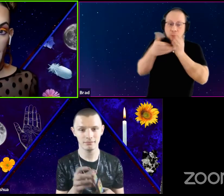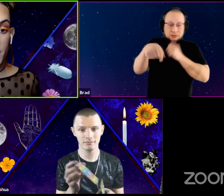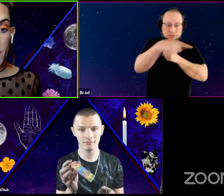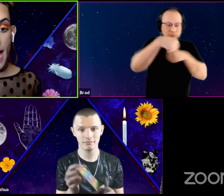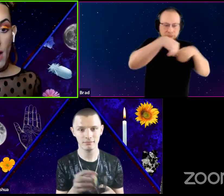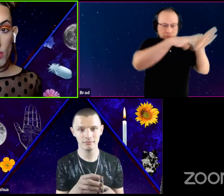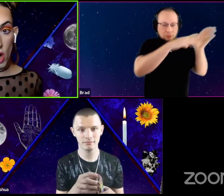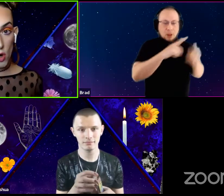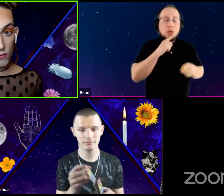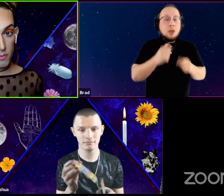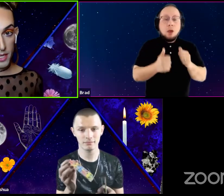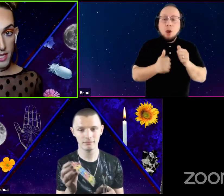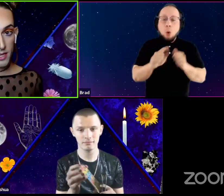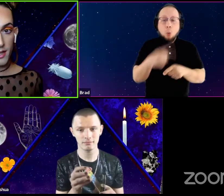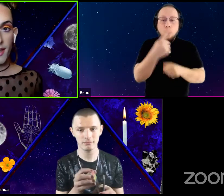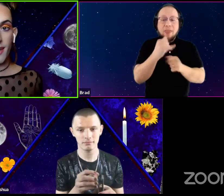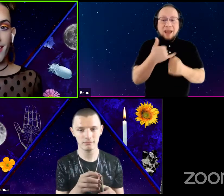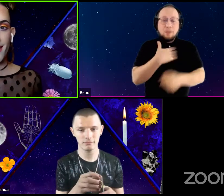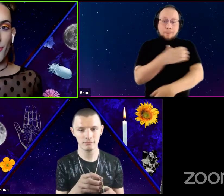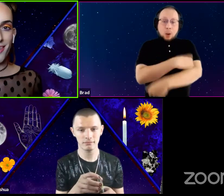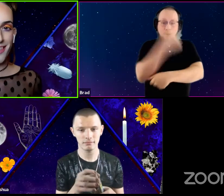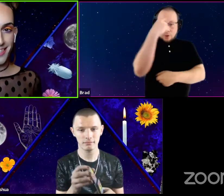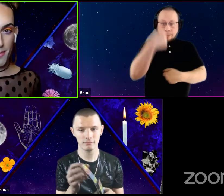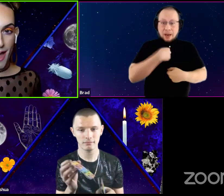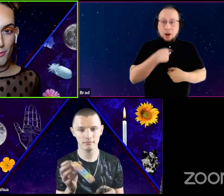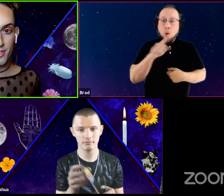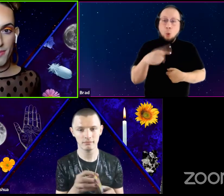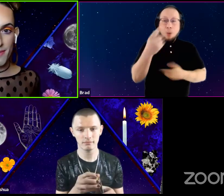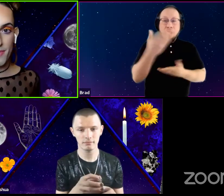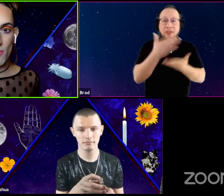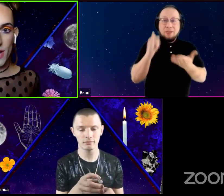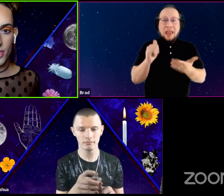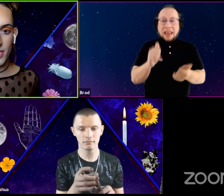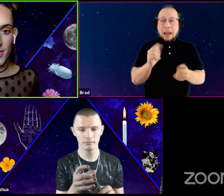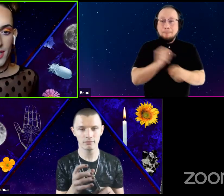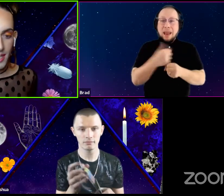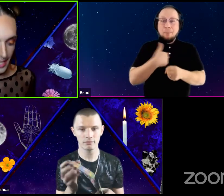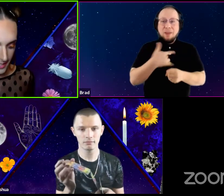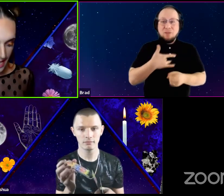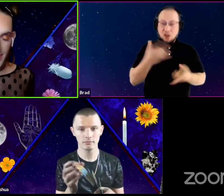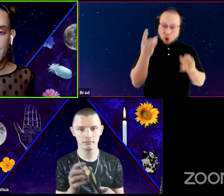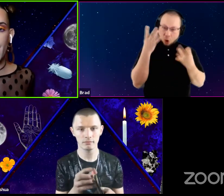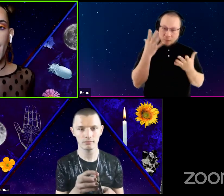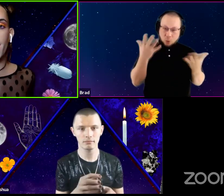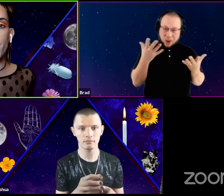over me, the only thing that has the power to make me wretched, is that thing that I imbue